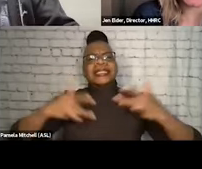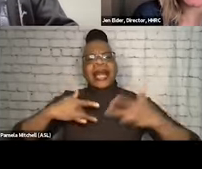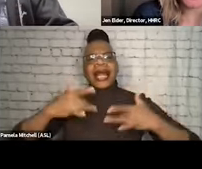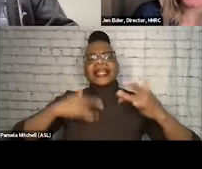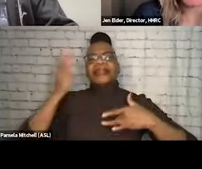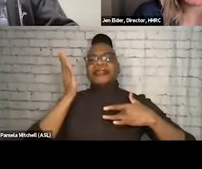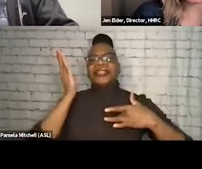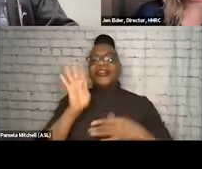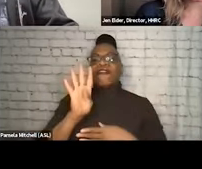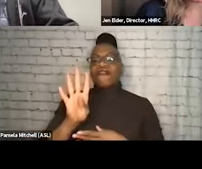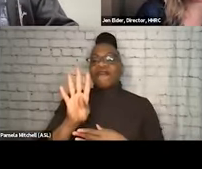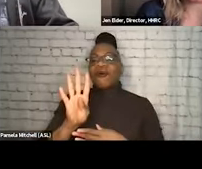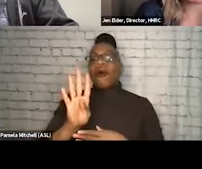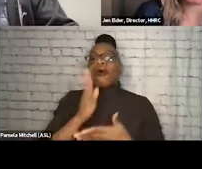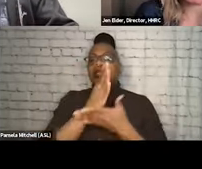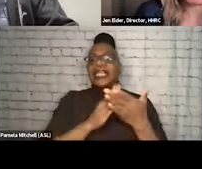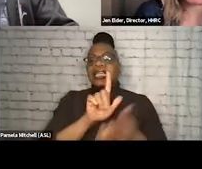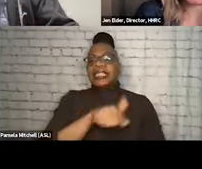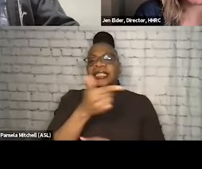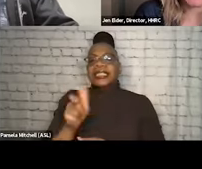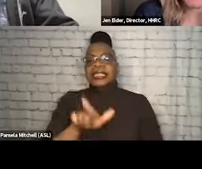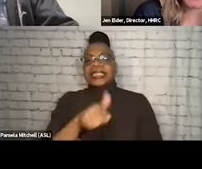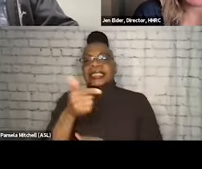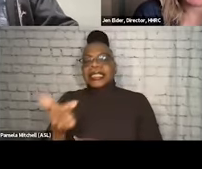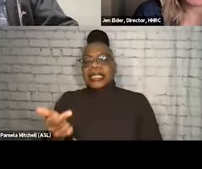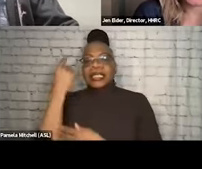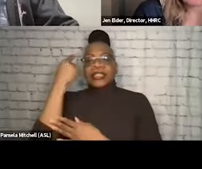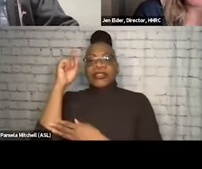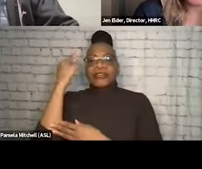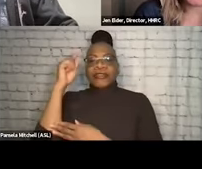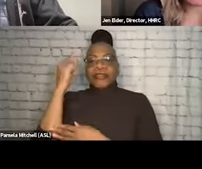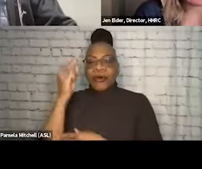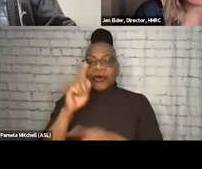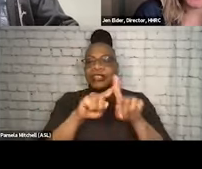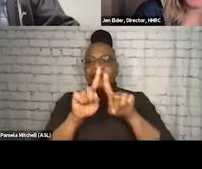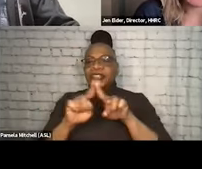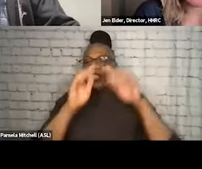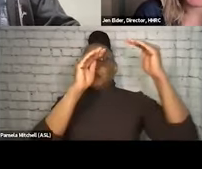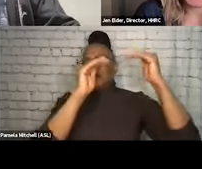for the HUD rural and unsheltered grantees, related to better serving people